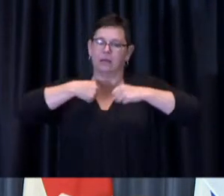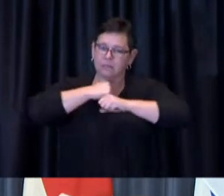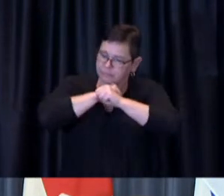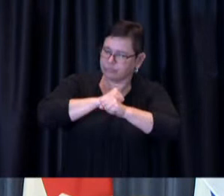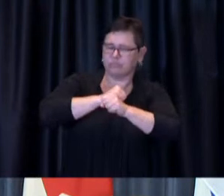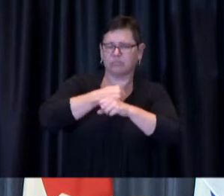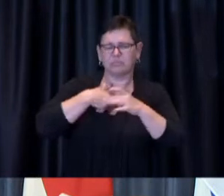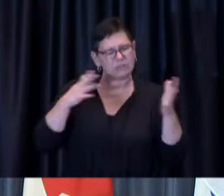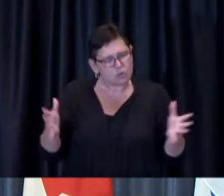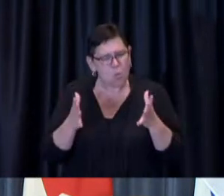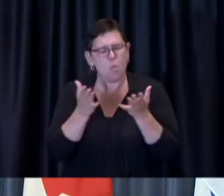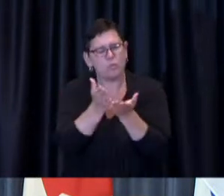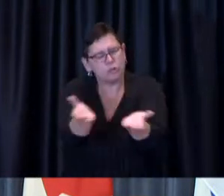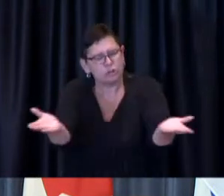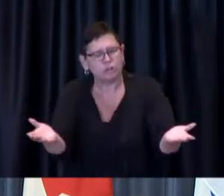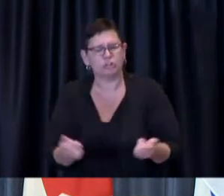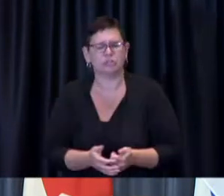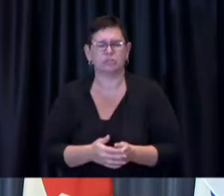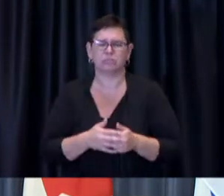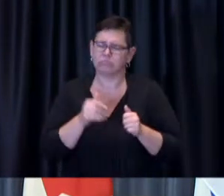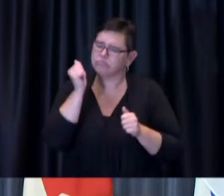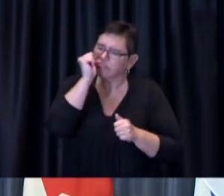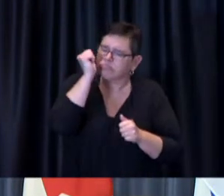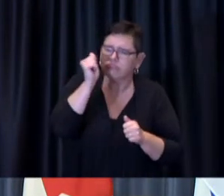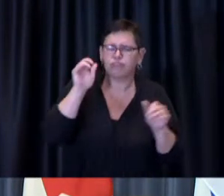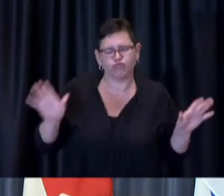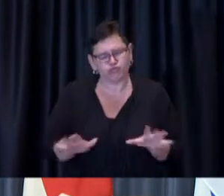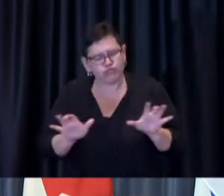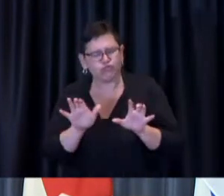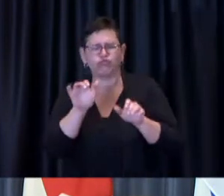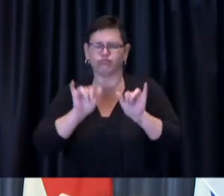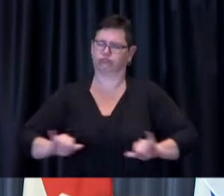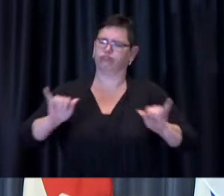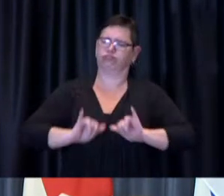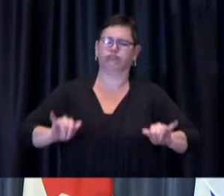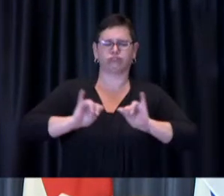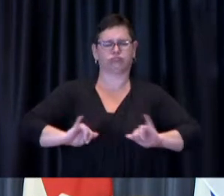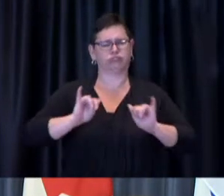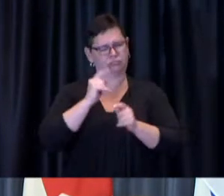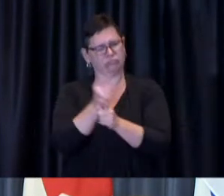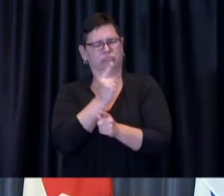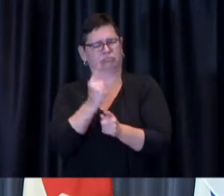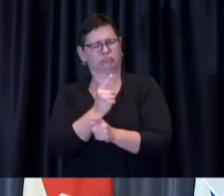those good practices and of course if you have not yet yet gotten vaccinated or if you haven't gotten